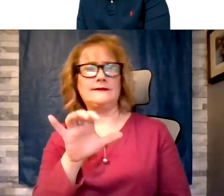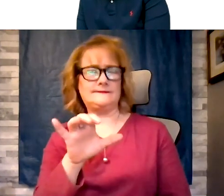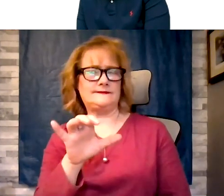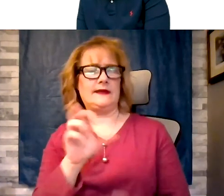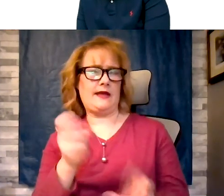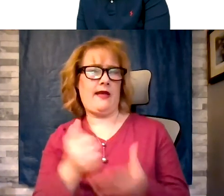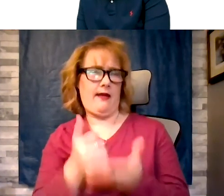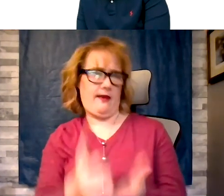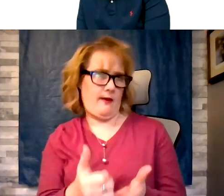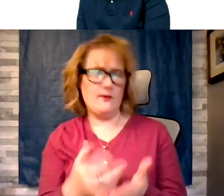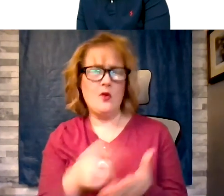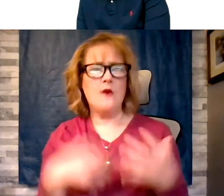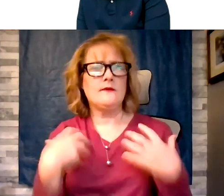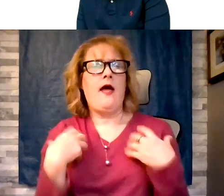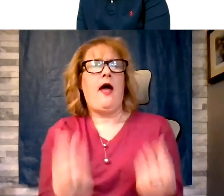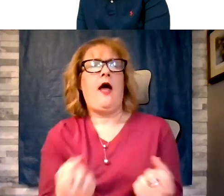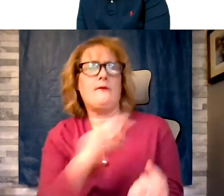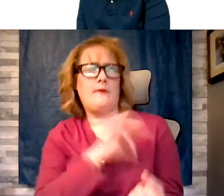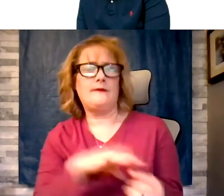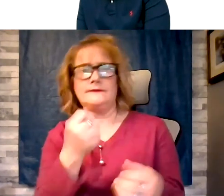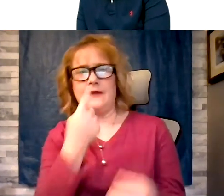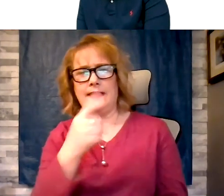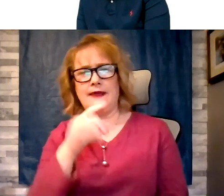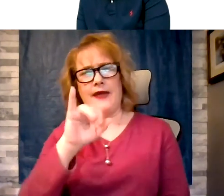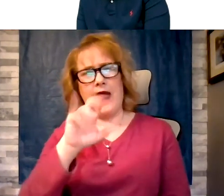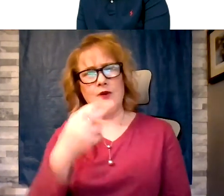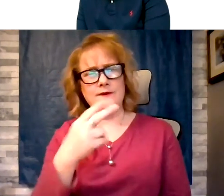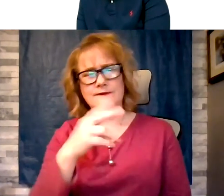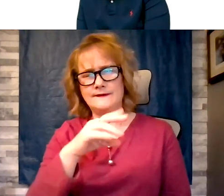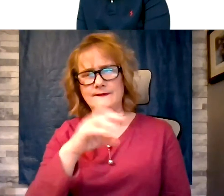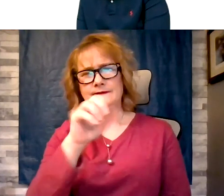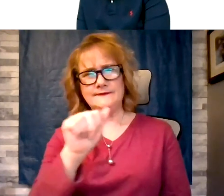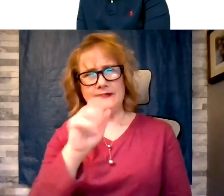taking Irish C moss ELDERBERRY